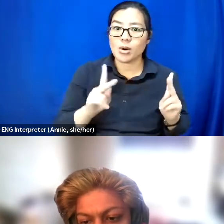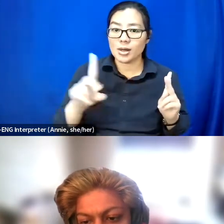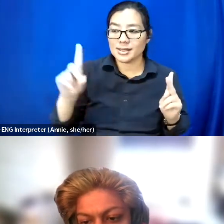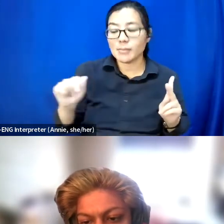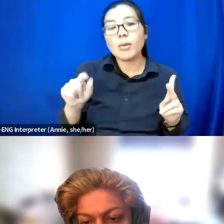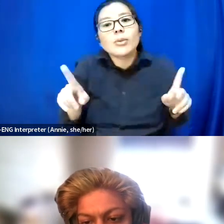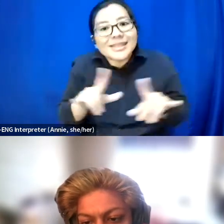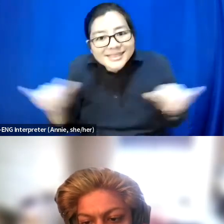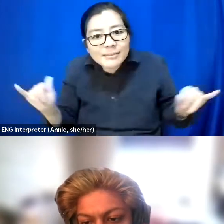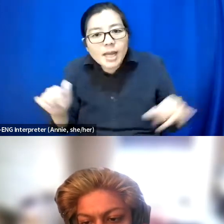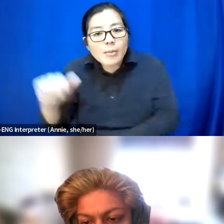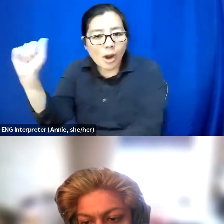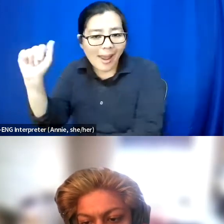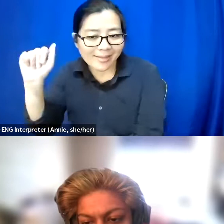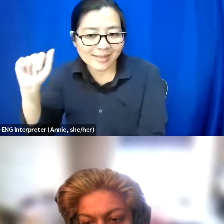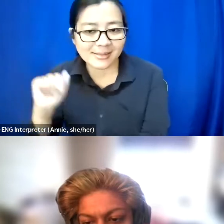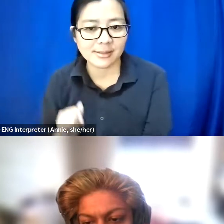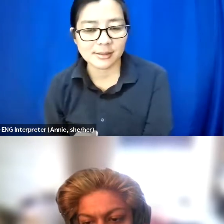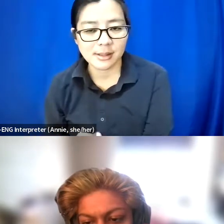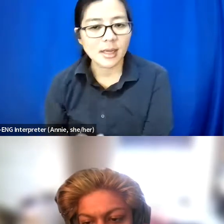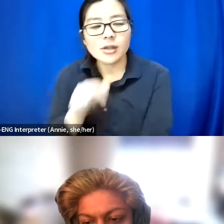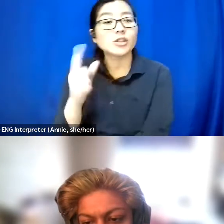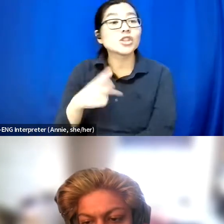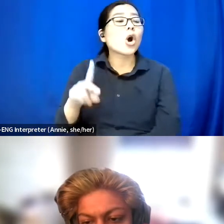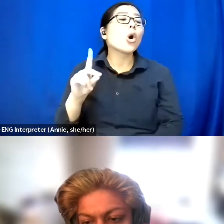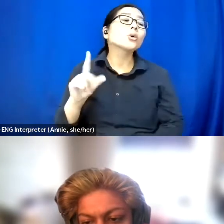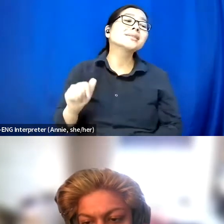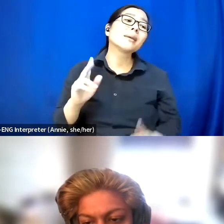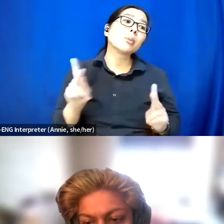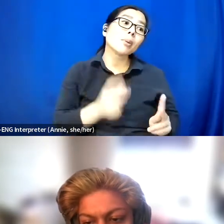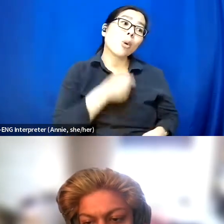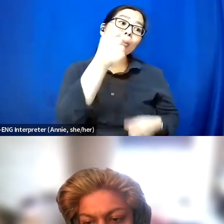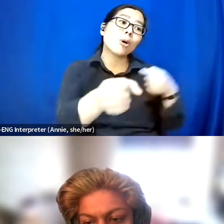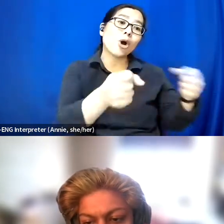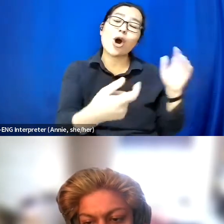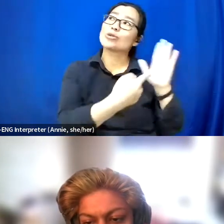They're not just disabled people that we've put on a track to show disability representation.